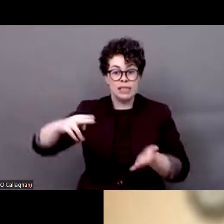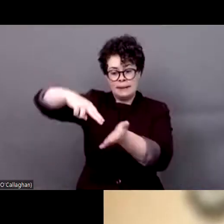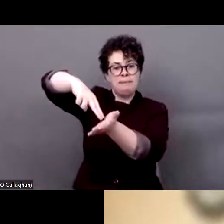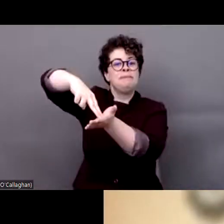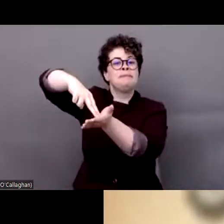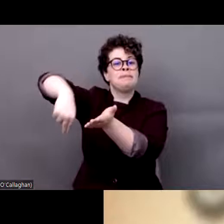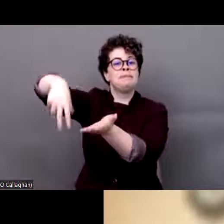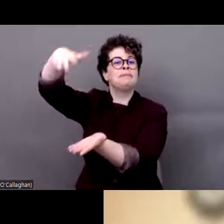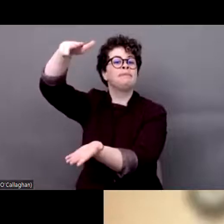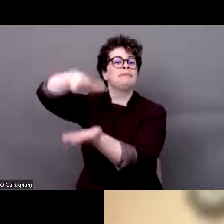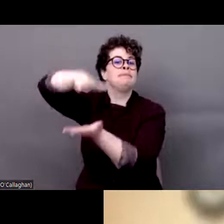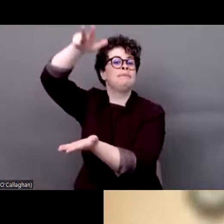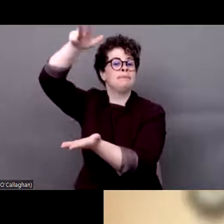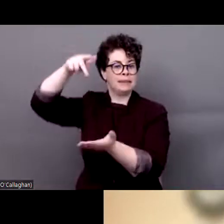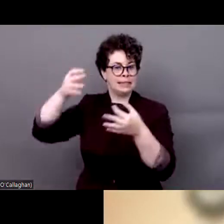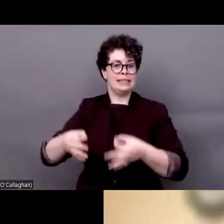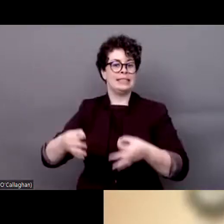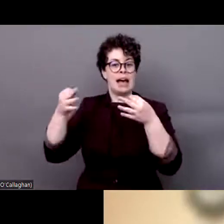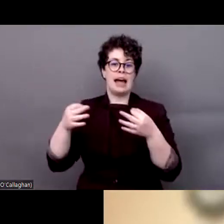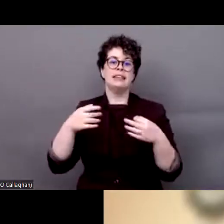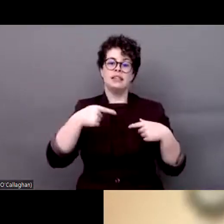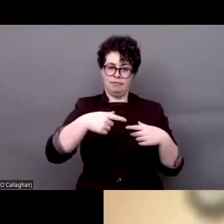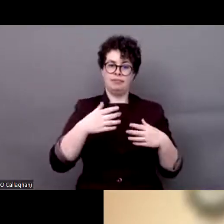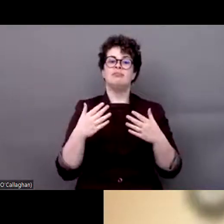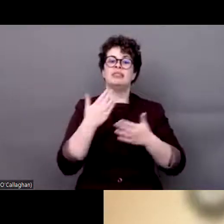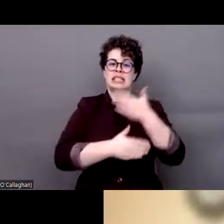were not heard. We tried to fight a lot against this.